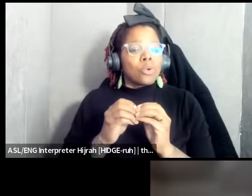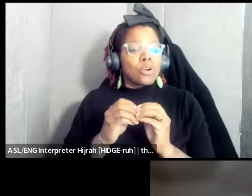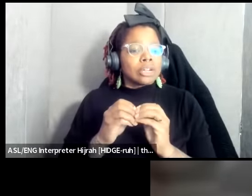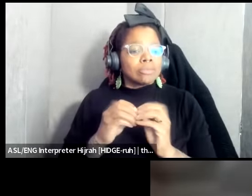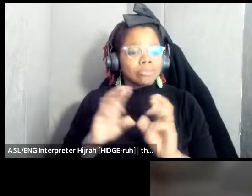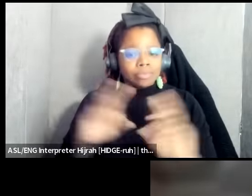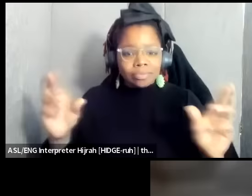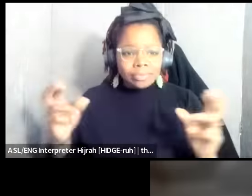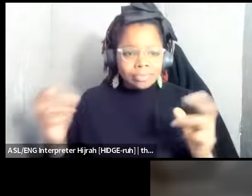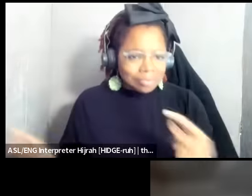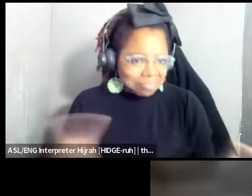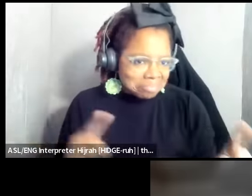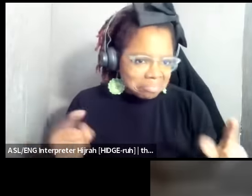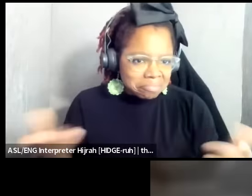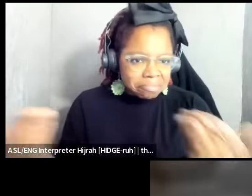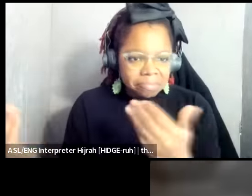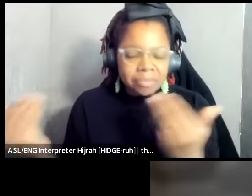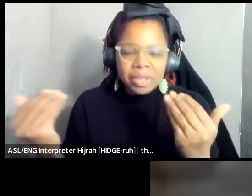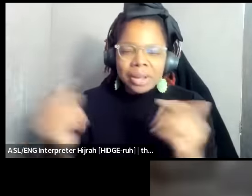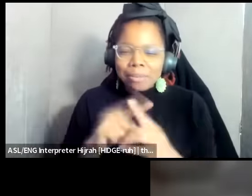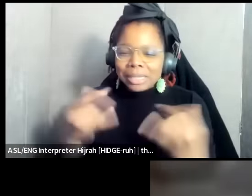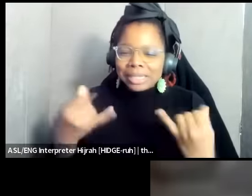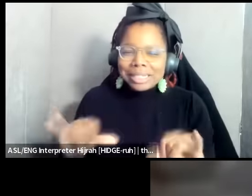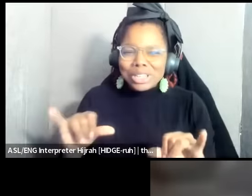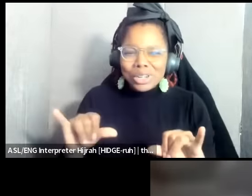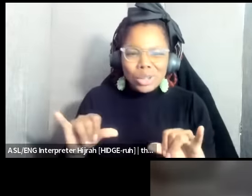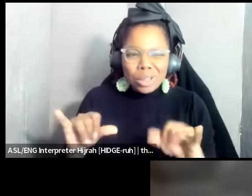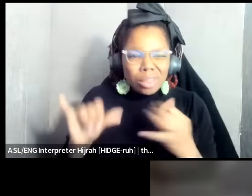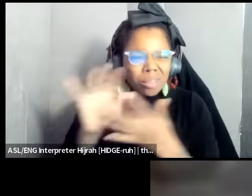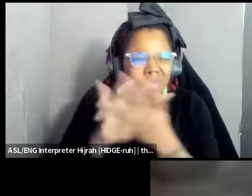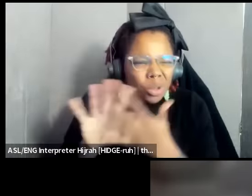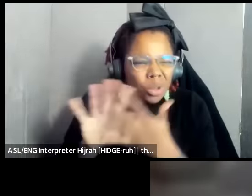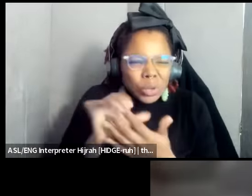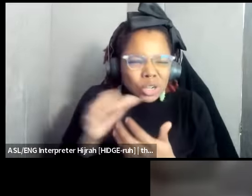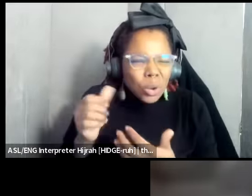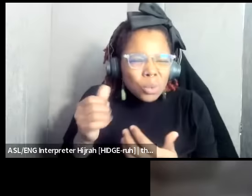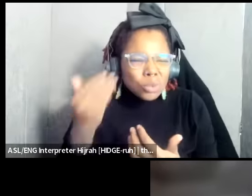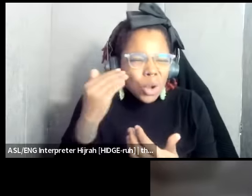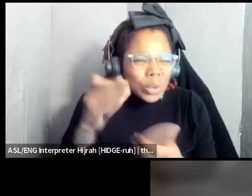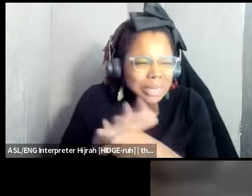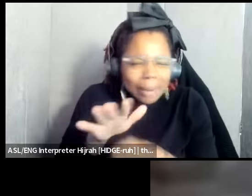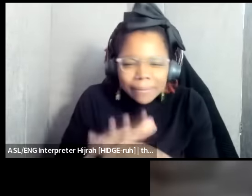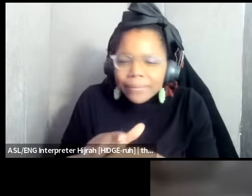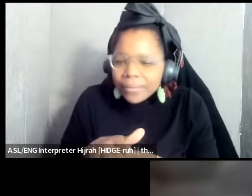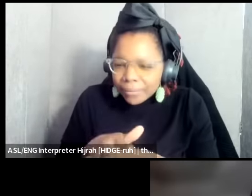still we don't really know as much as that we need to know you know the media here is